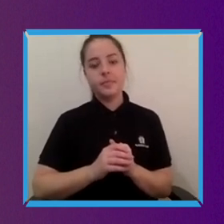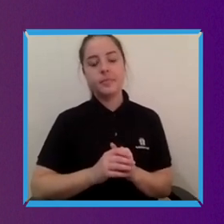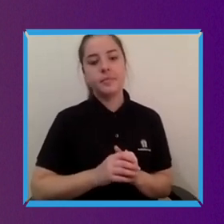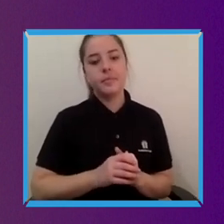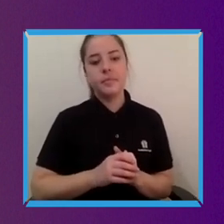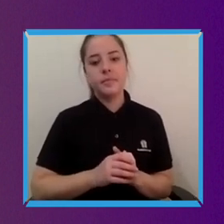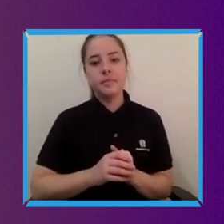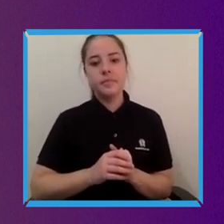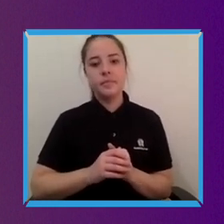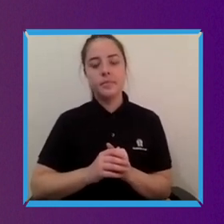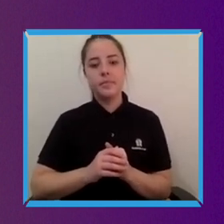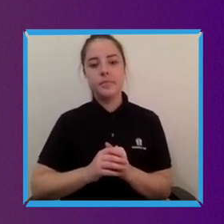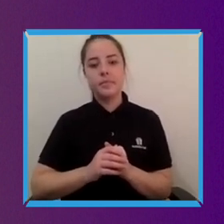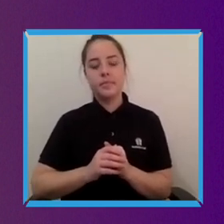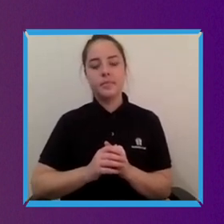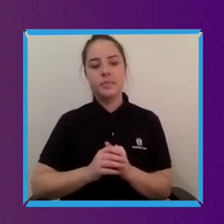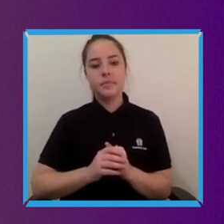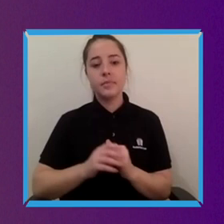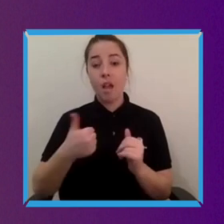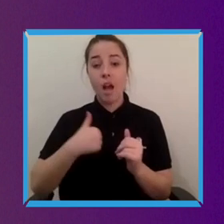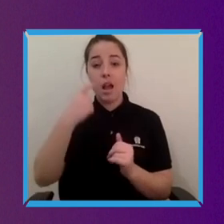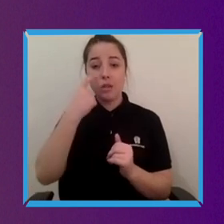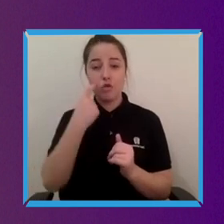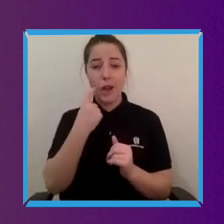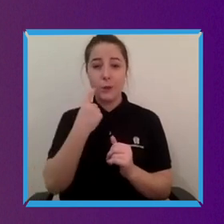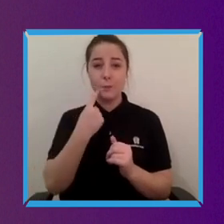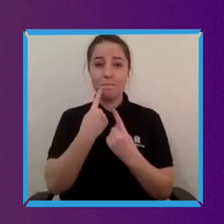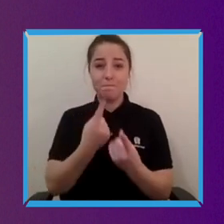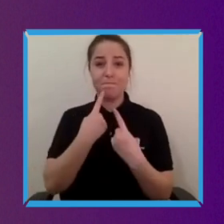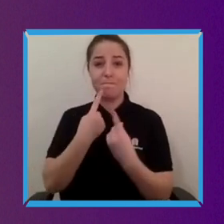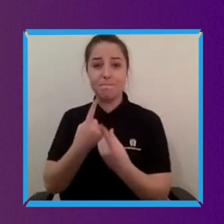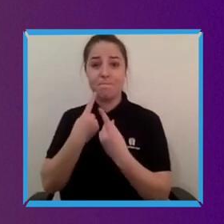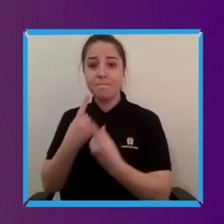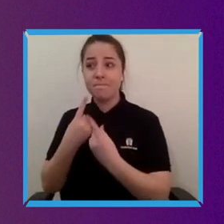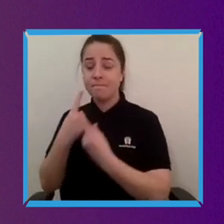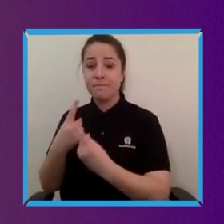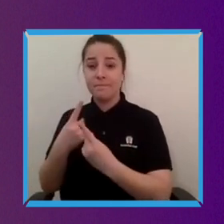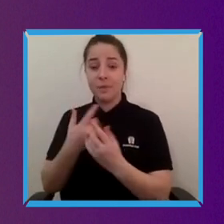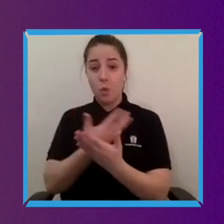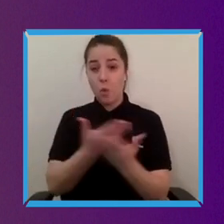They should never be or should as soon as possible not be special